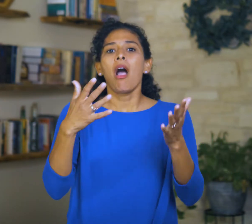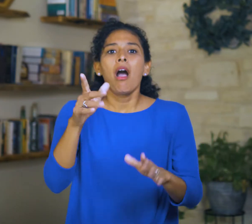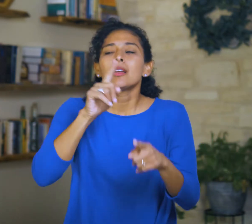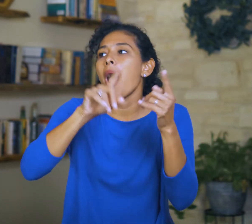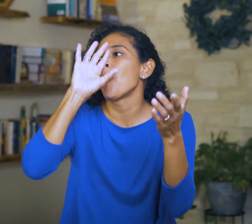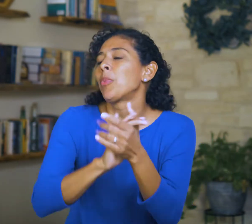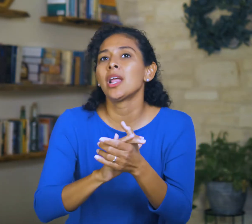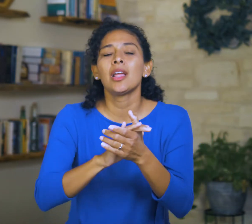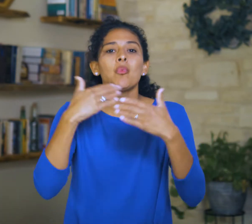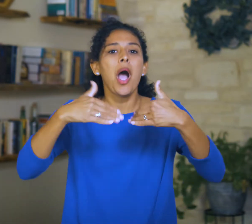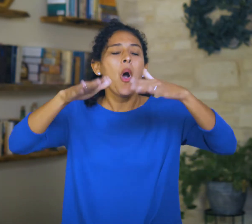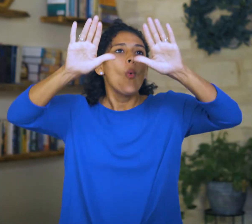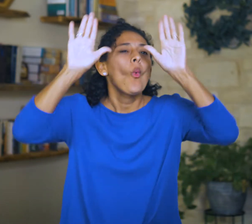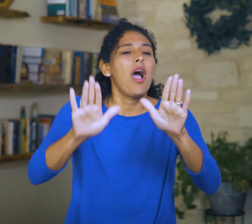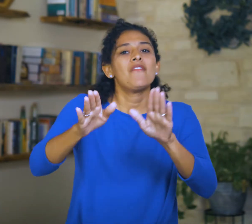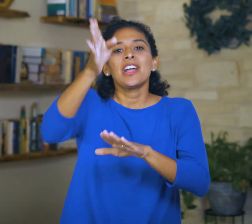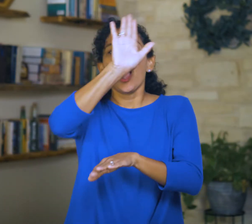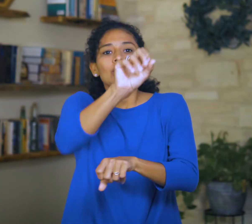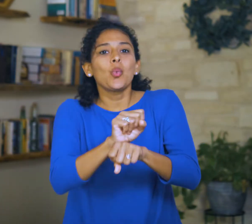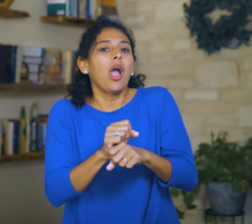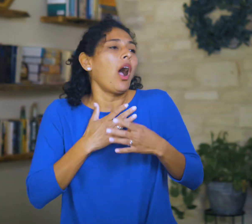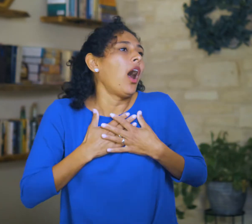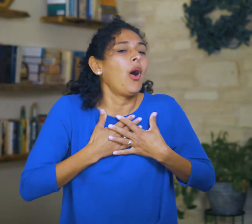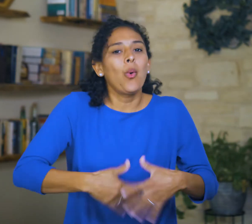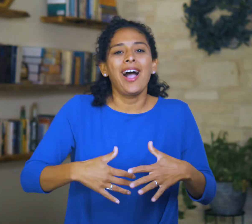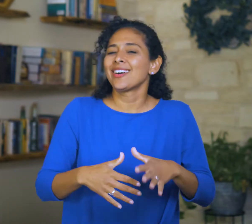“You wouldn’t believe the wonderful works God is doing!”